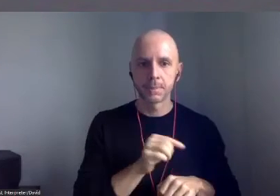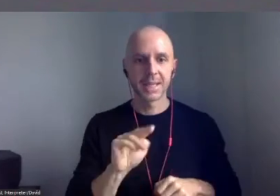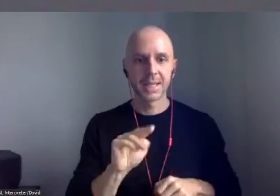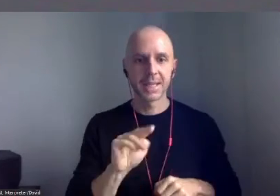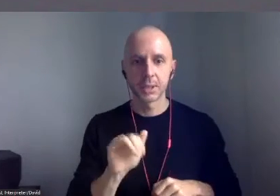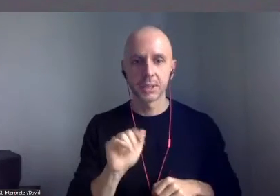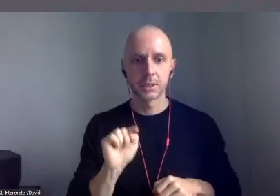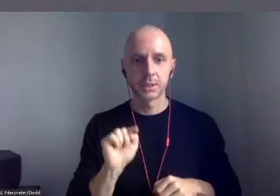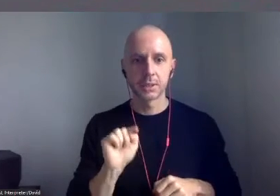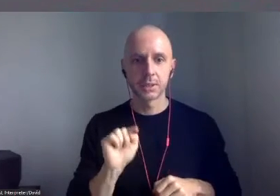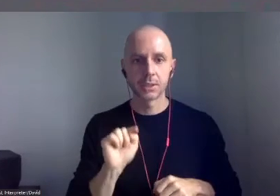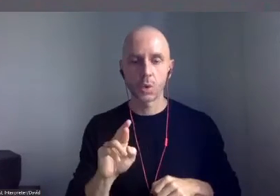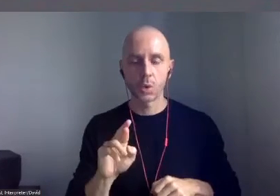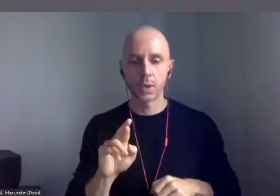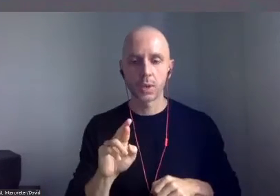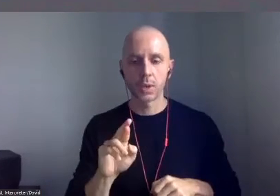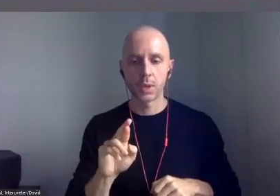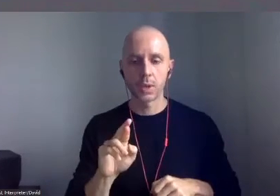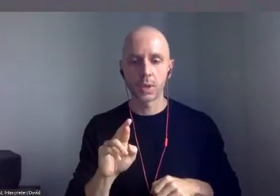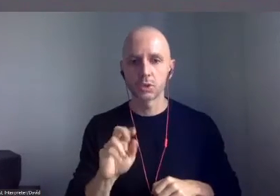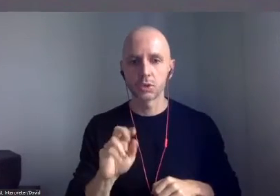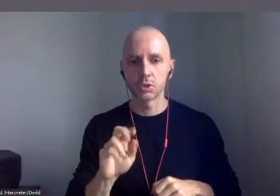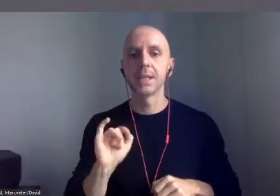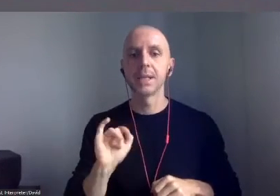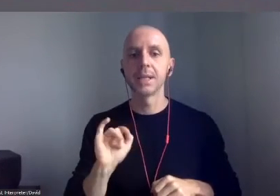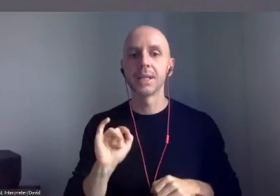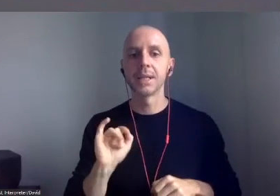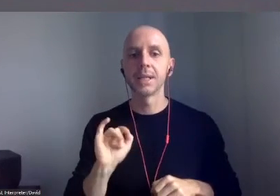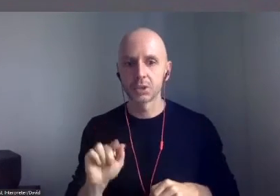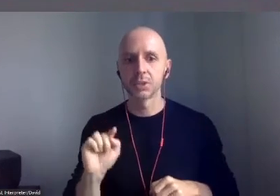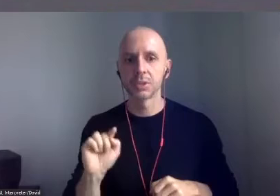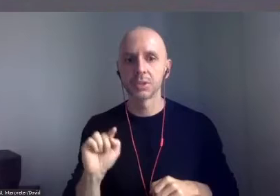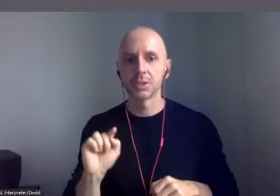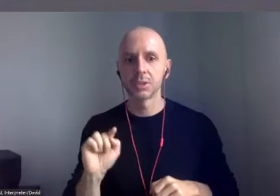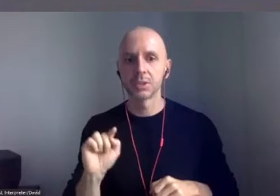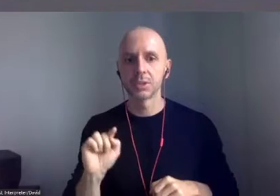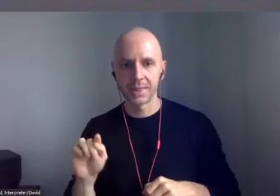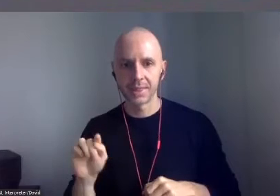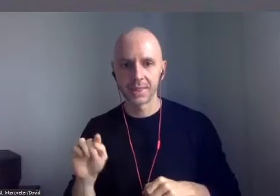for more instructions on how to book and access your meetings. If you have any questions